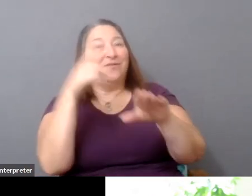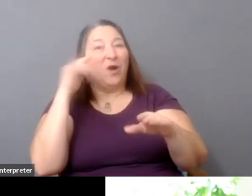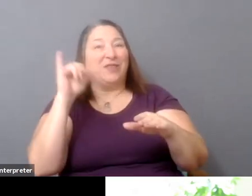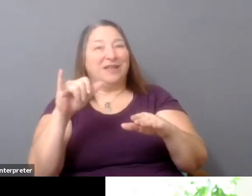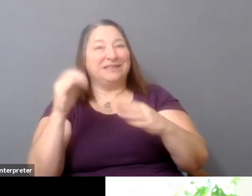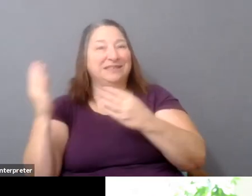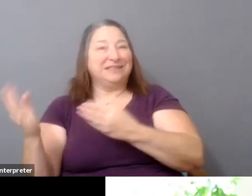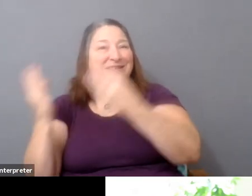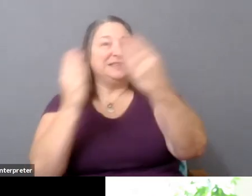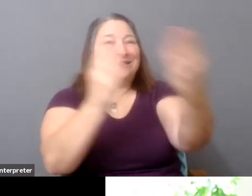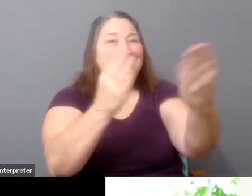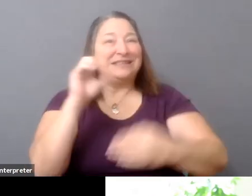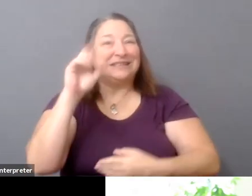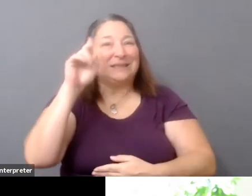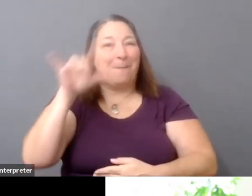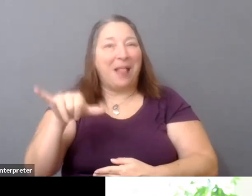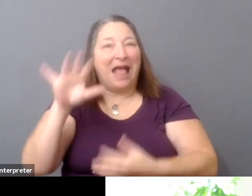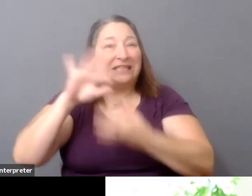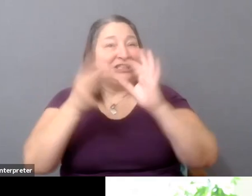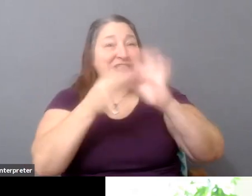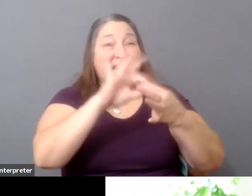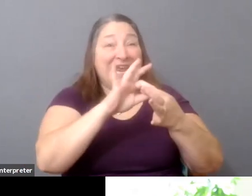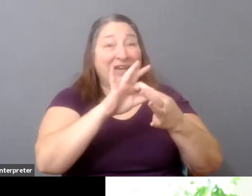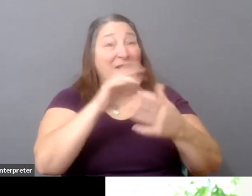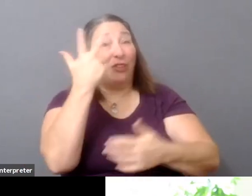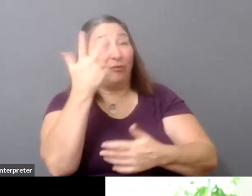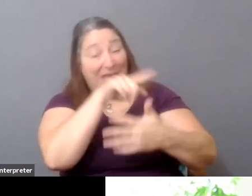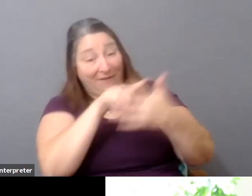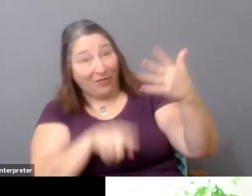been able to function or have just functioned partially.